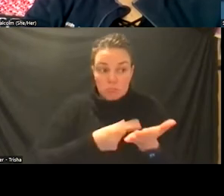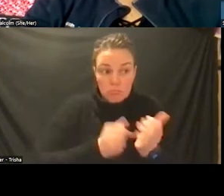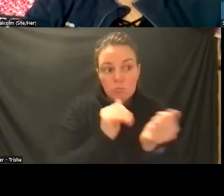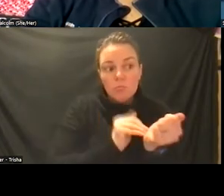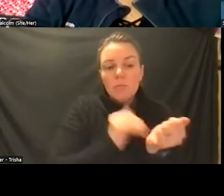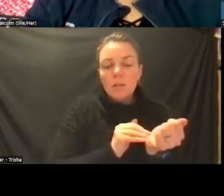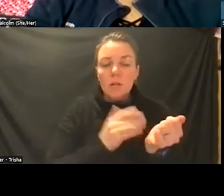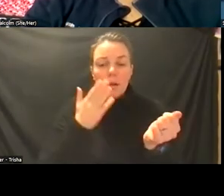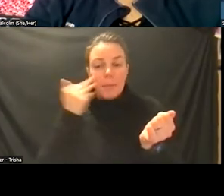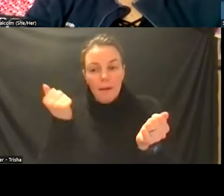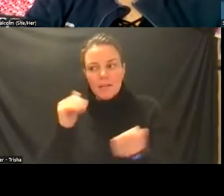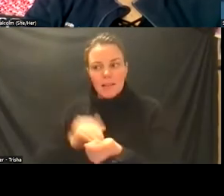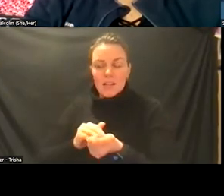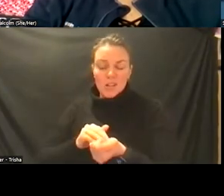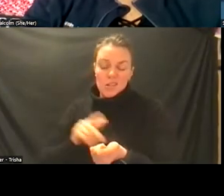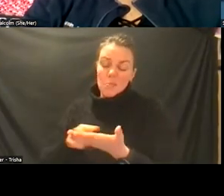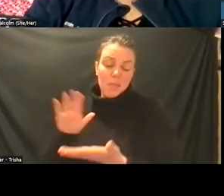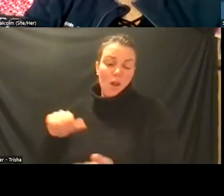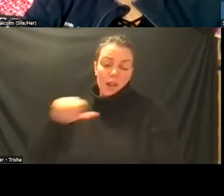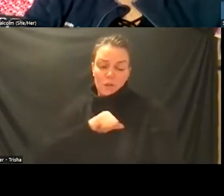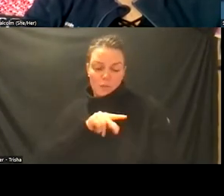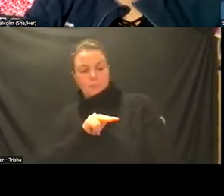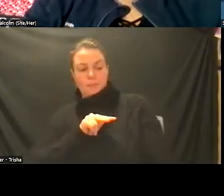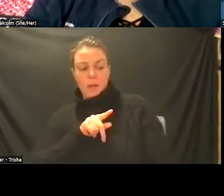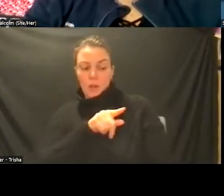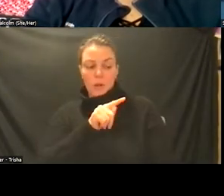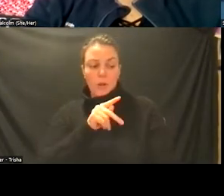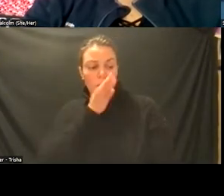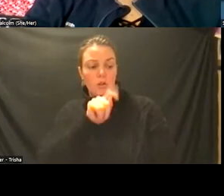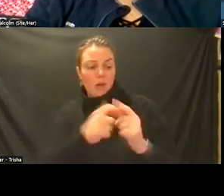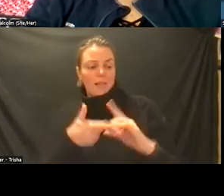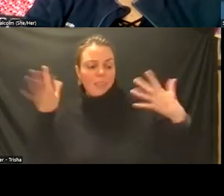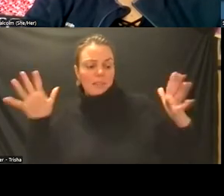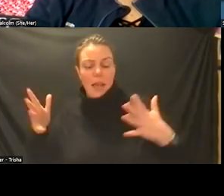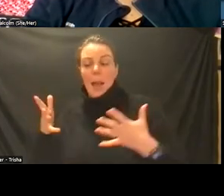of clinicians attitudes that you're just here to translate what comes out of my mouth you translate